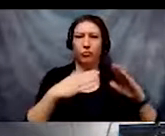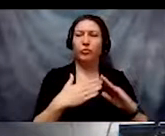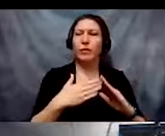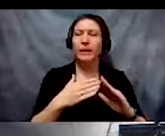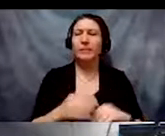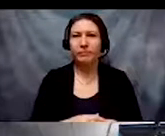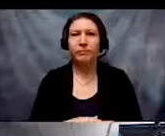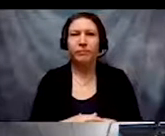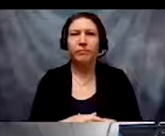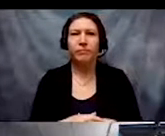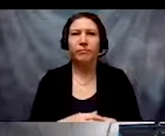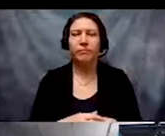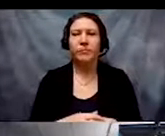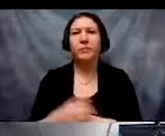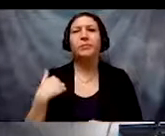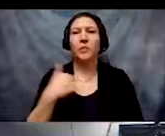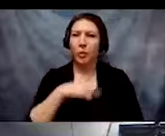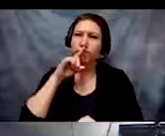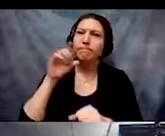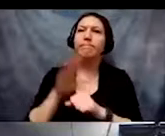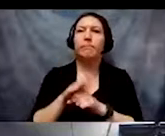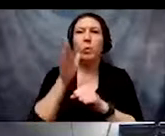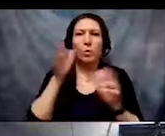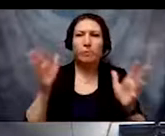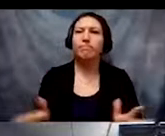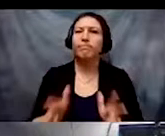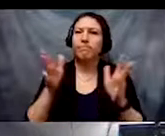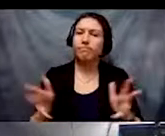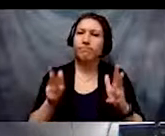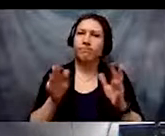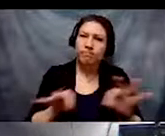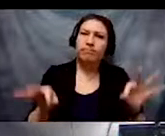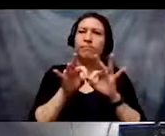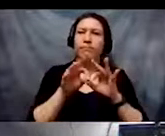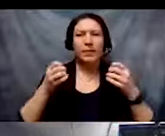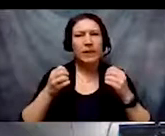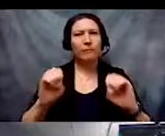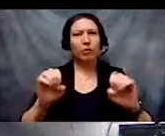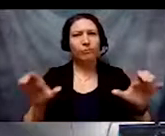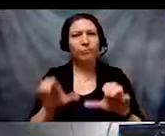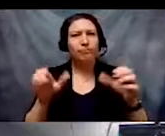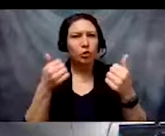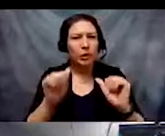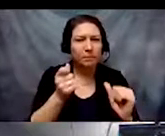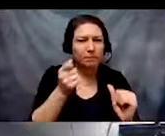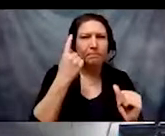We commit to advancing critical efforts to understand and address these legacies,